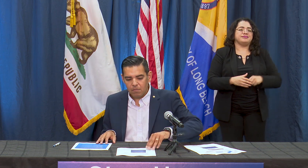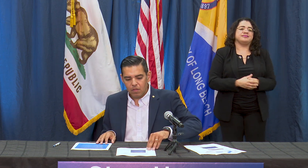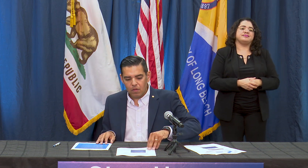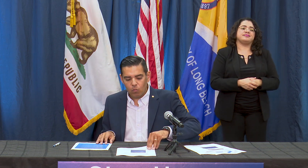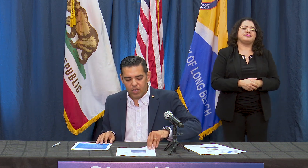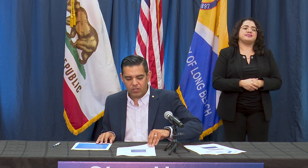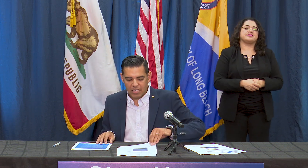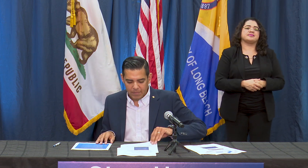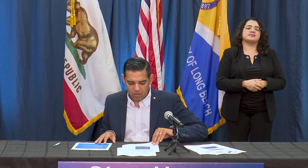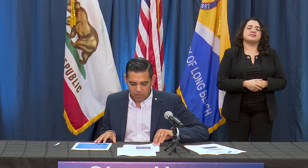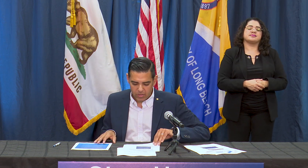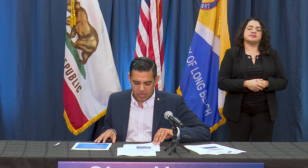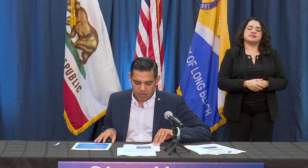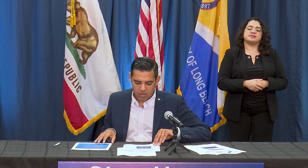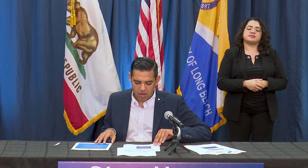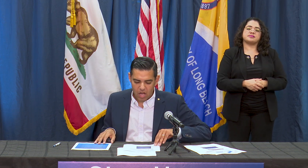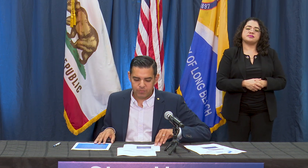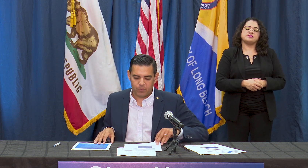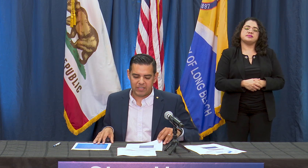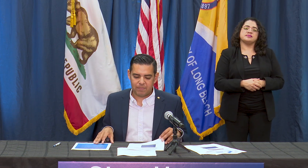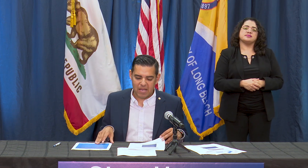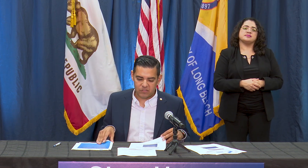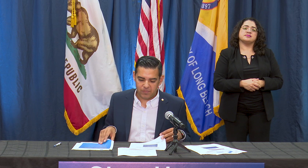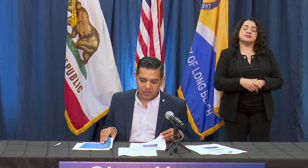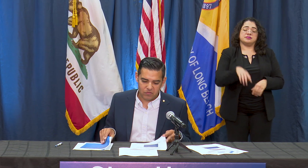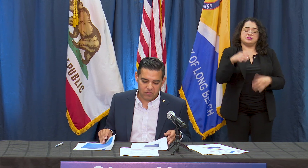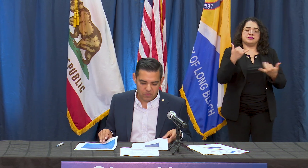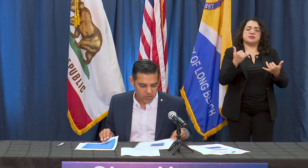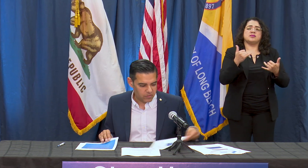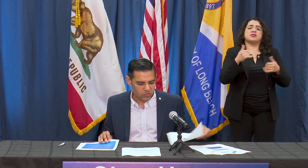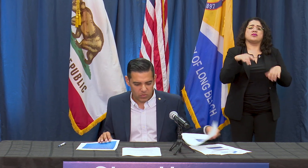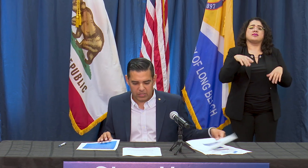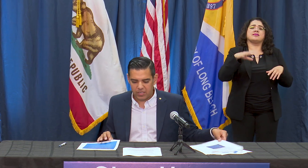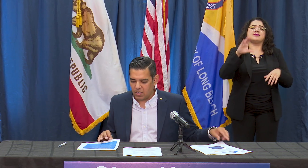I want to talk about the hospital bed capacity because this is really